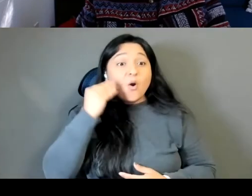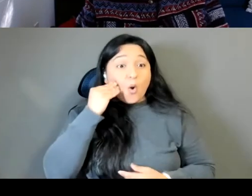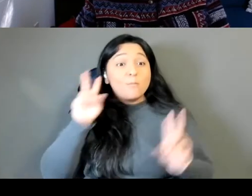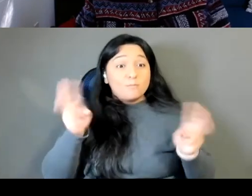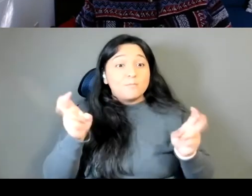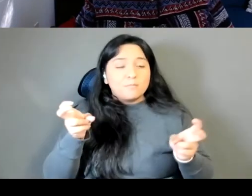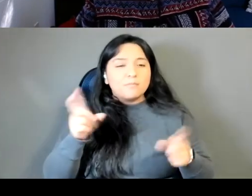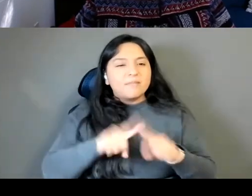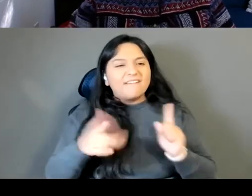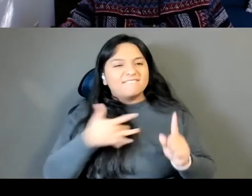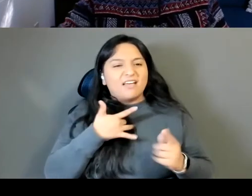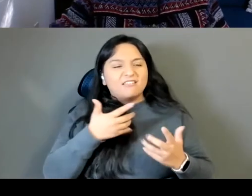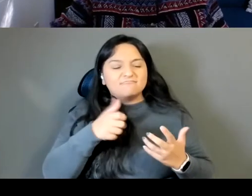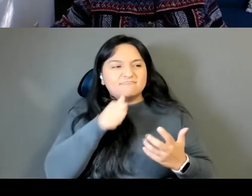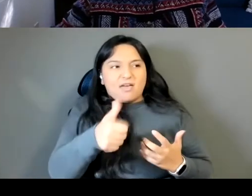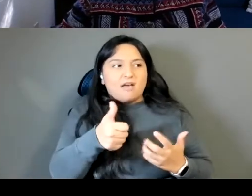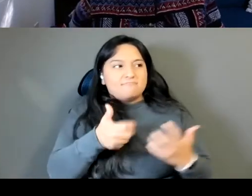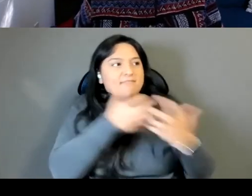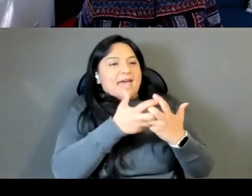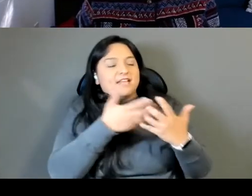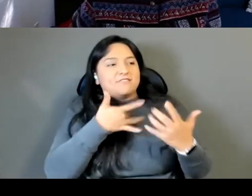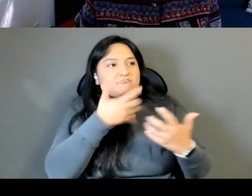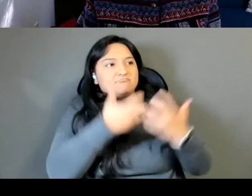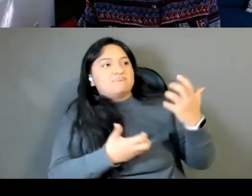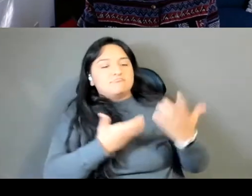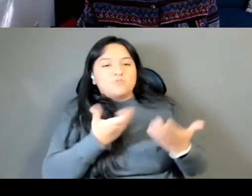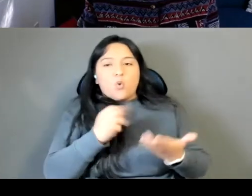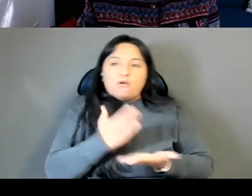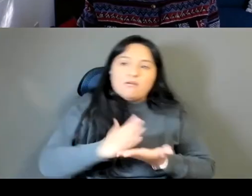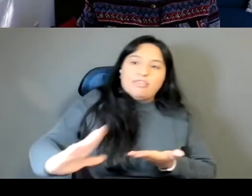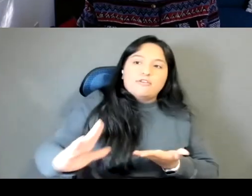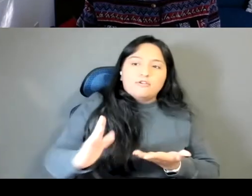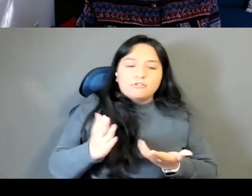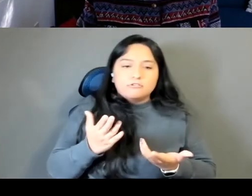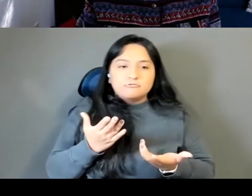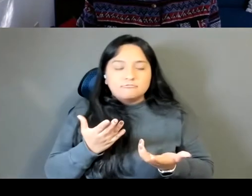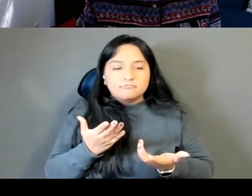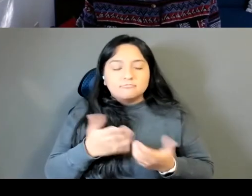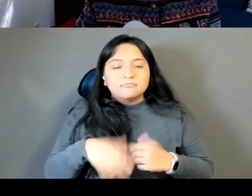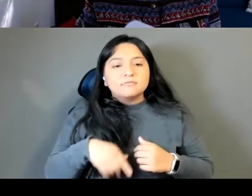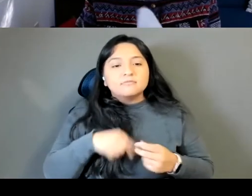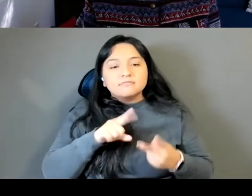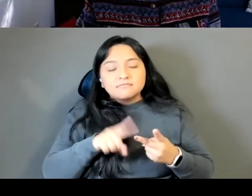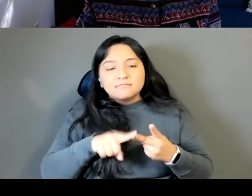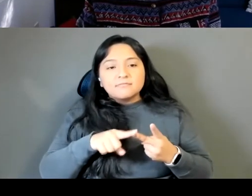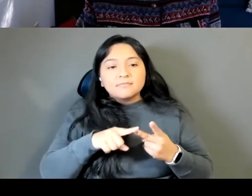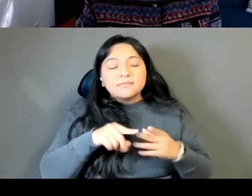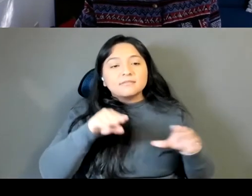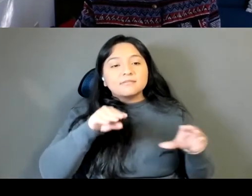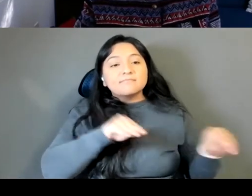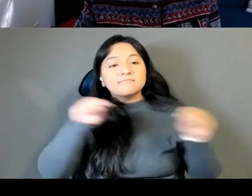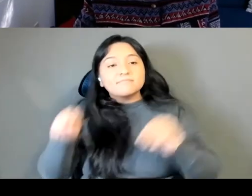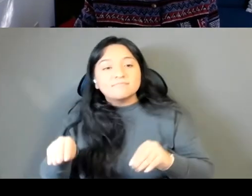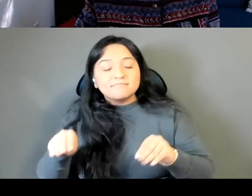You know, like migration batches of the narrator, but also for ancestors, sort of the temporal,